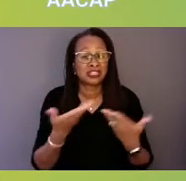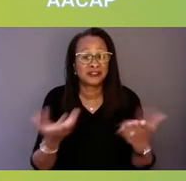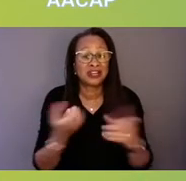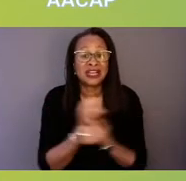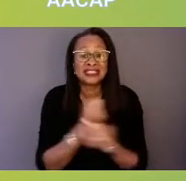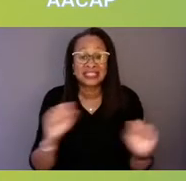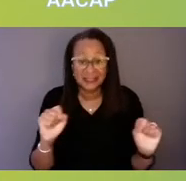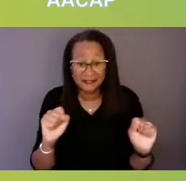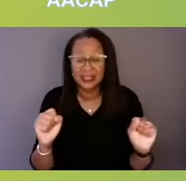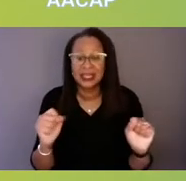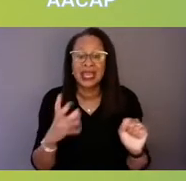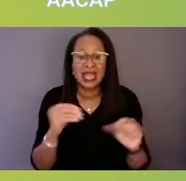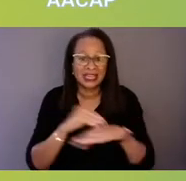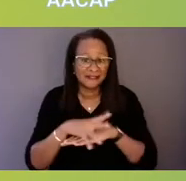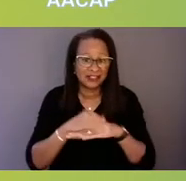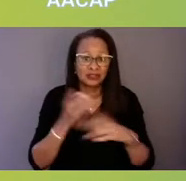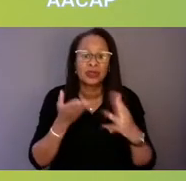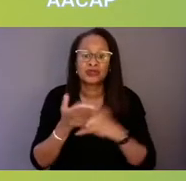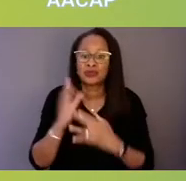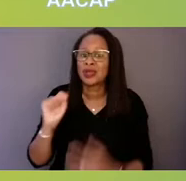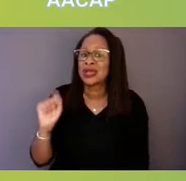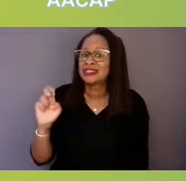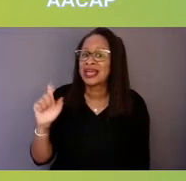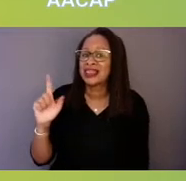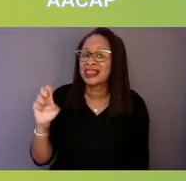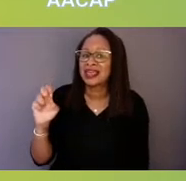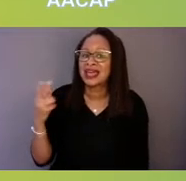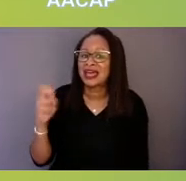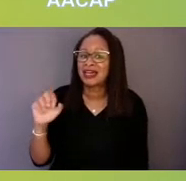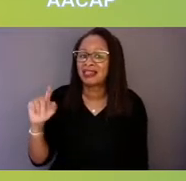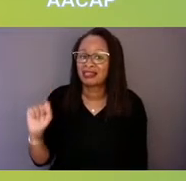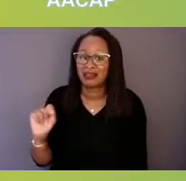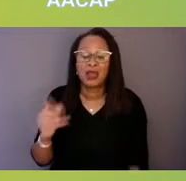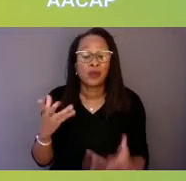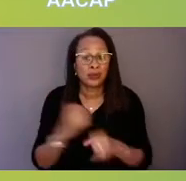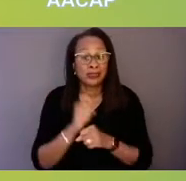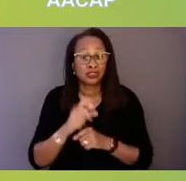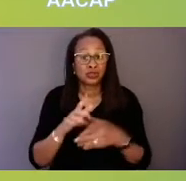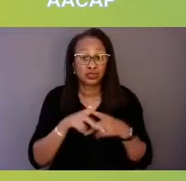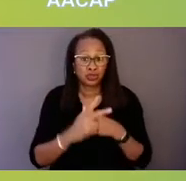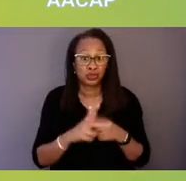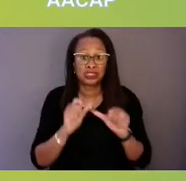and so we want to make sure that those tools continue to be available for all those who need them